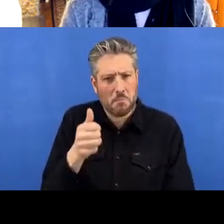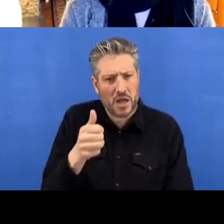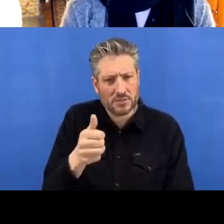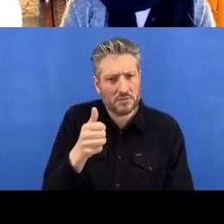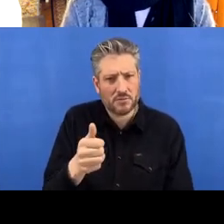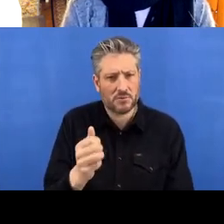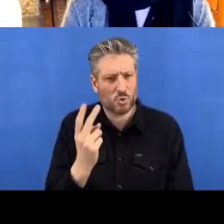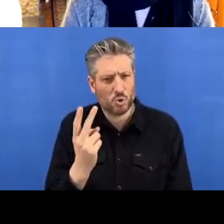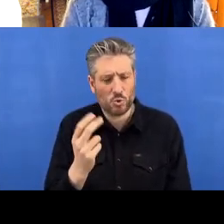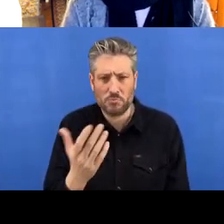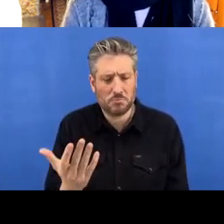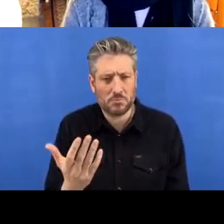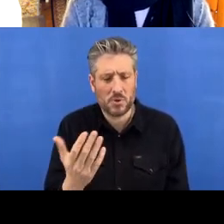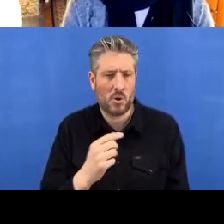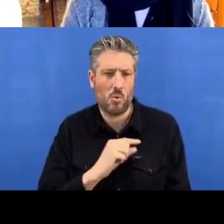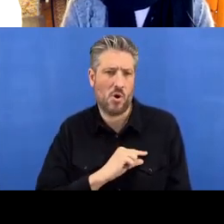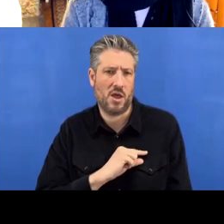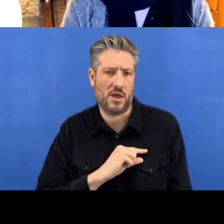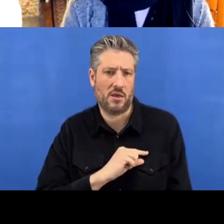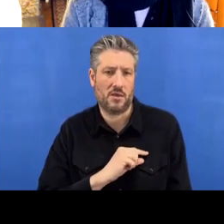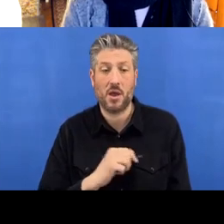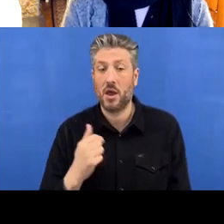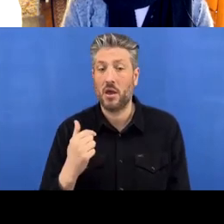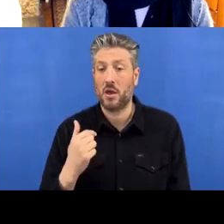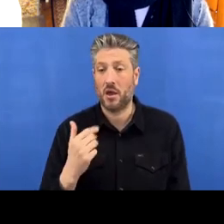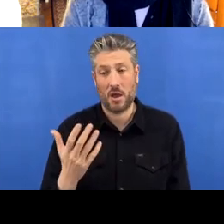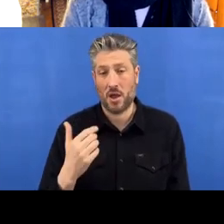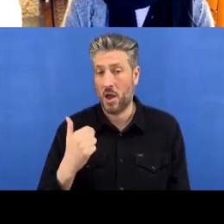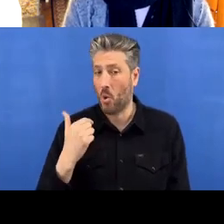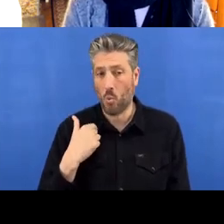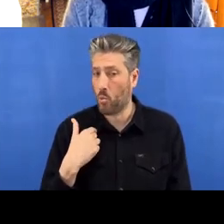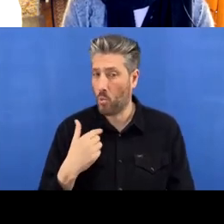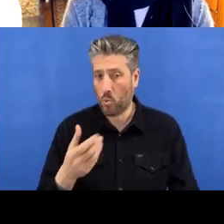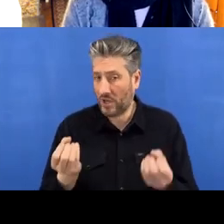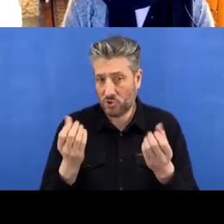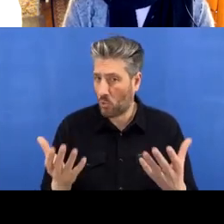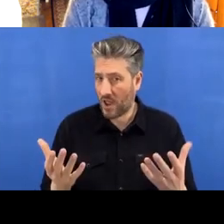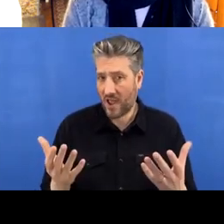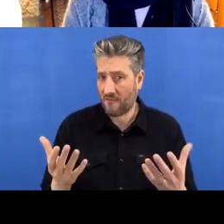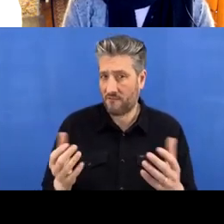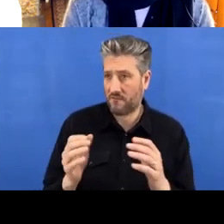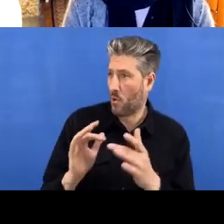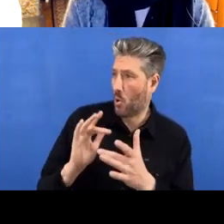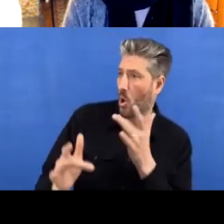That’s because we don't have an online repository linked to this yet,